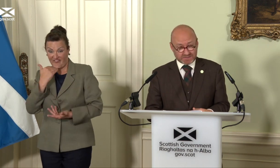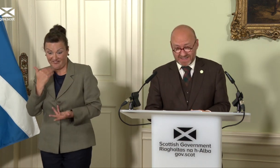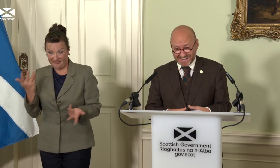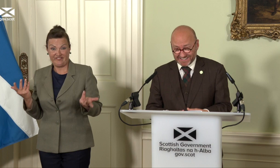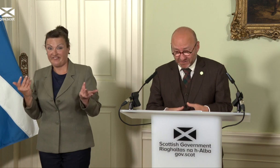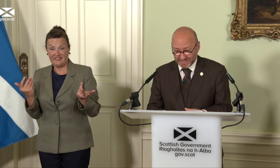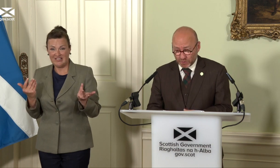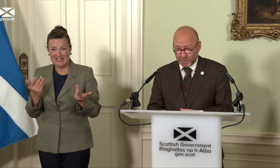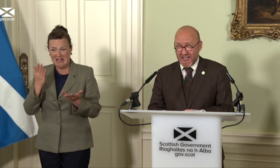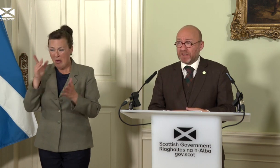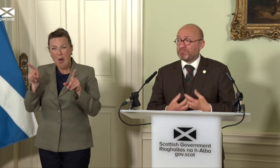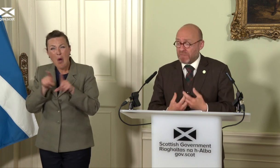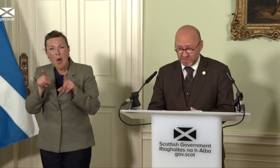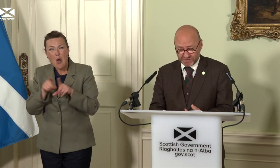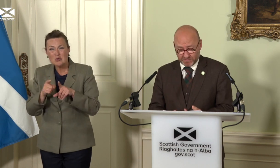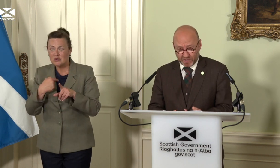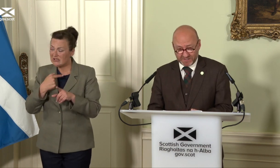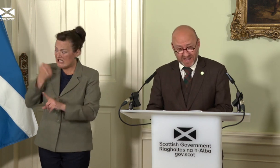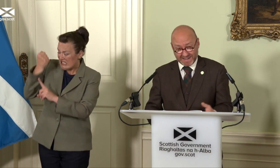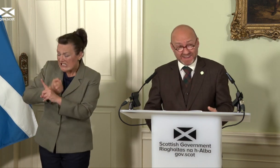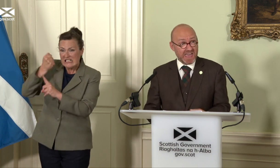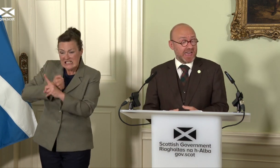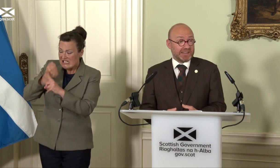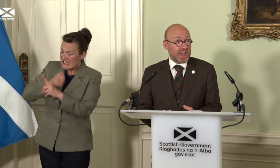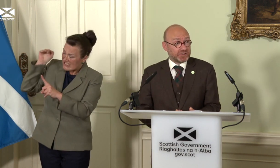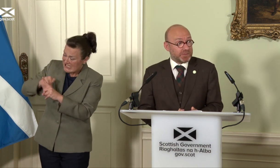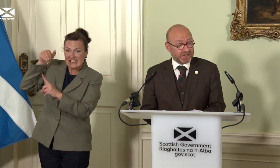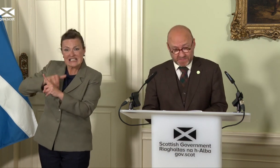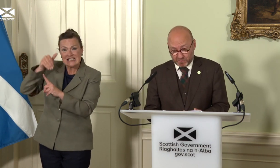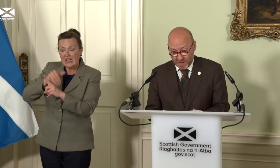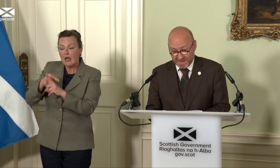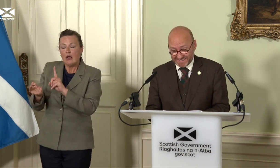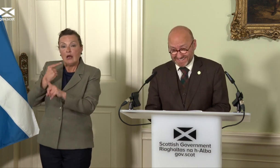and extracted only after months of pressure and largely because of the Prime Minister’s